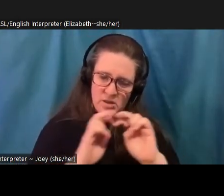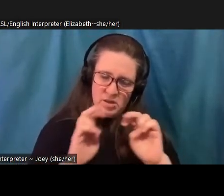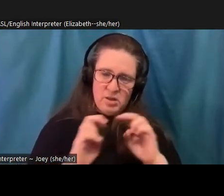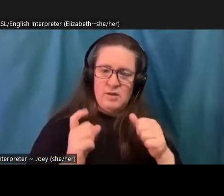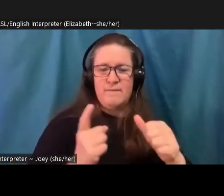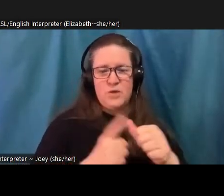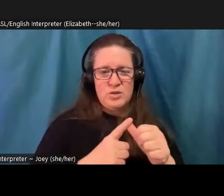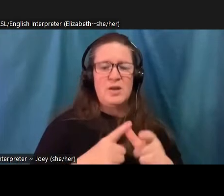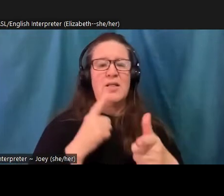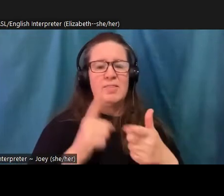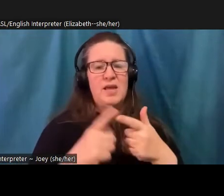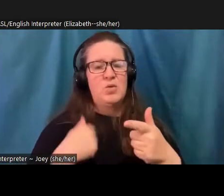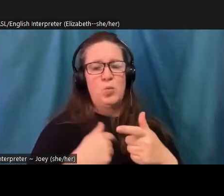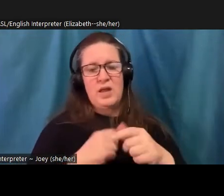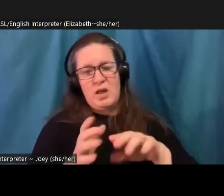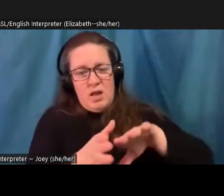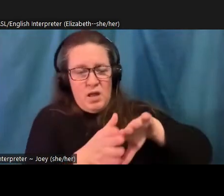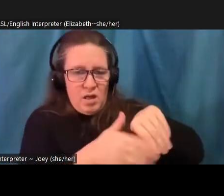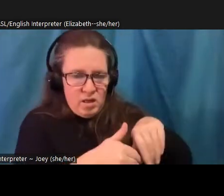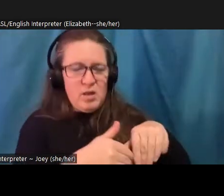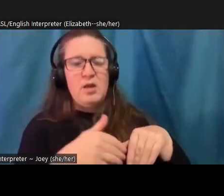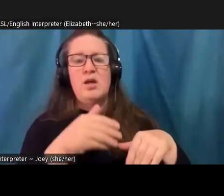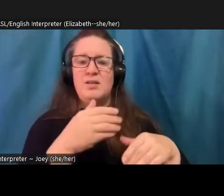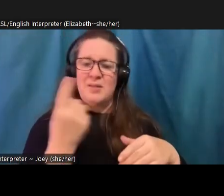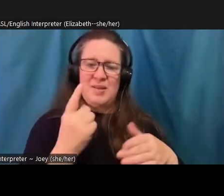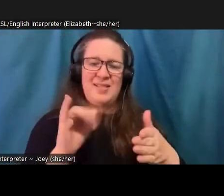fight for our world in the first place. Ignoring ecological grief